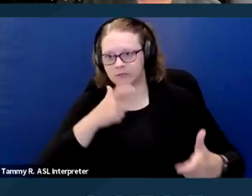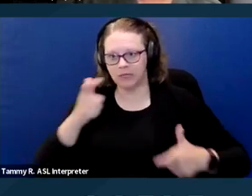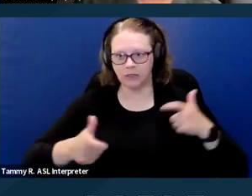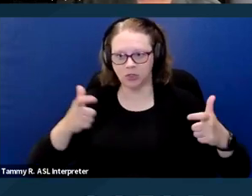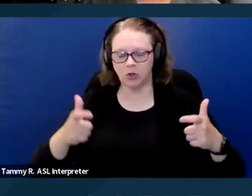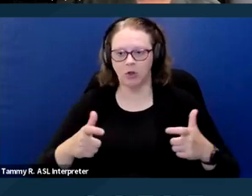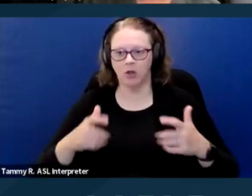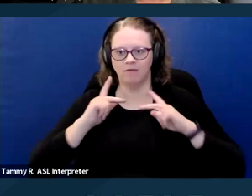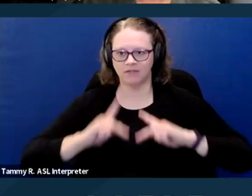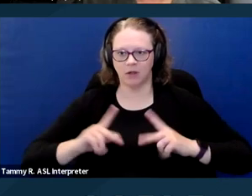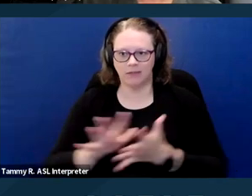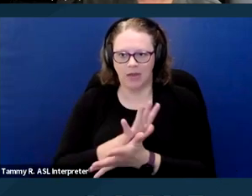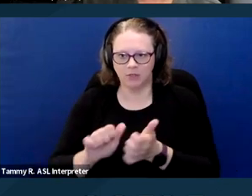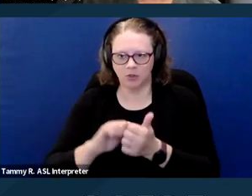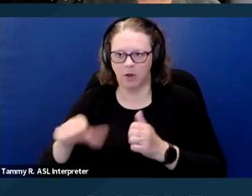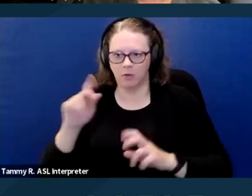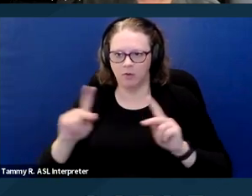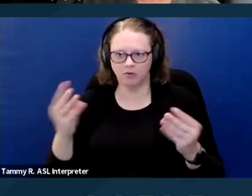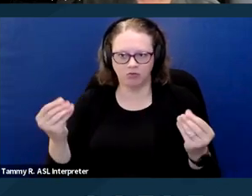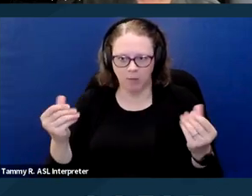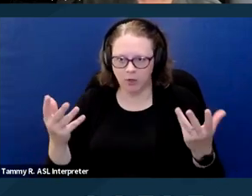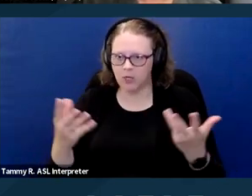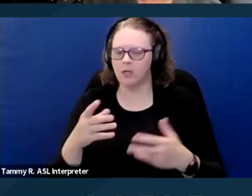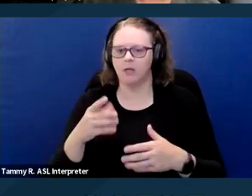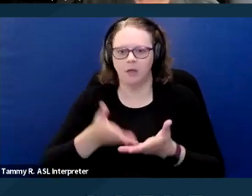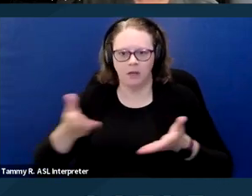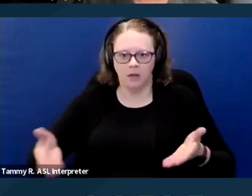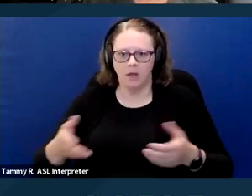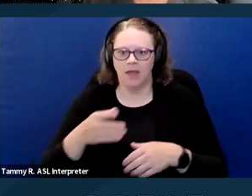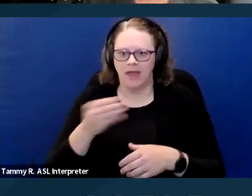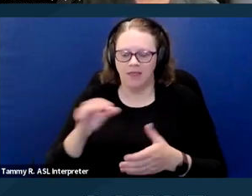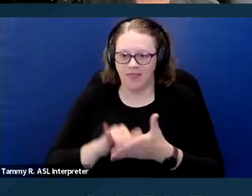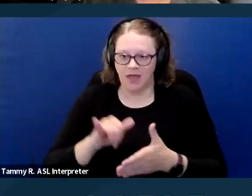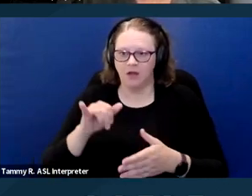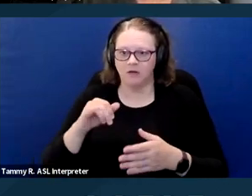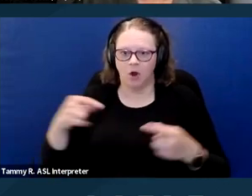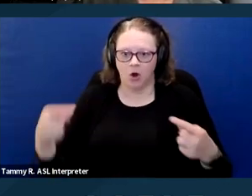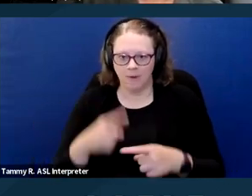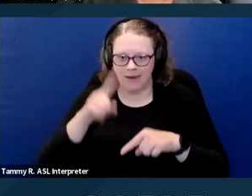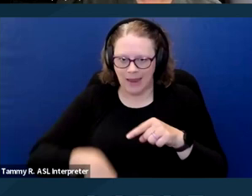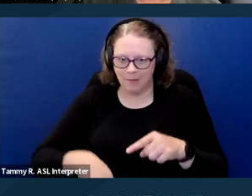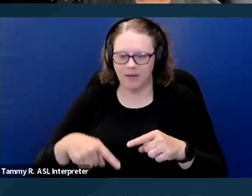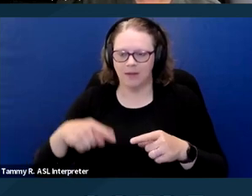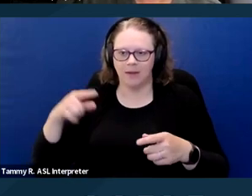And that harm cannot be sufficiently mitigated or eliminated by an accommodation. Next slide.